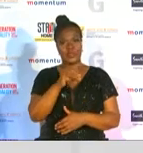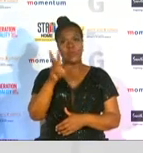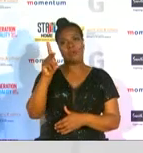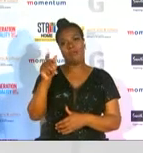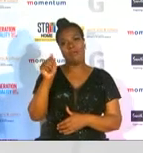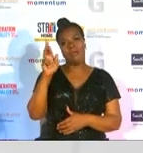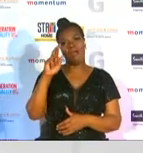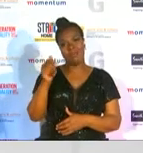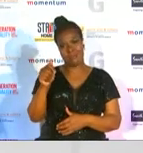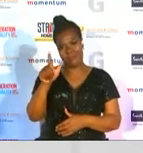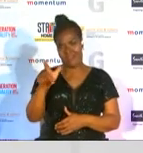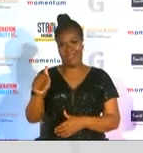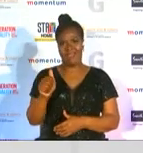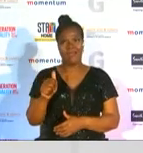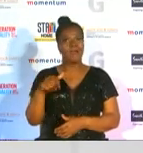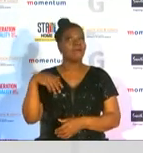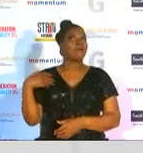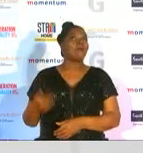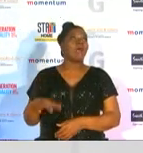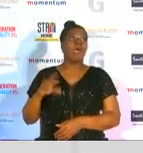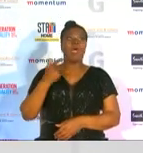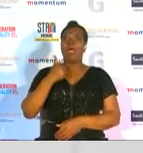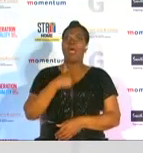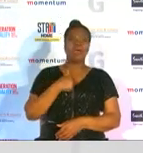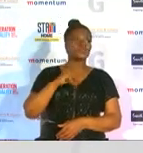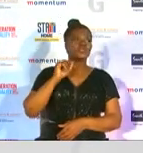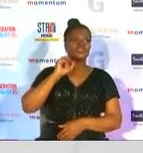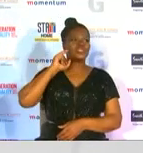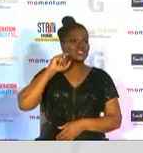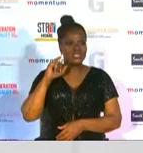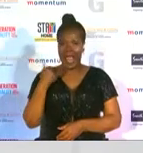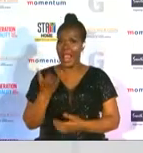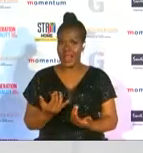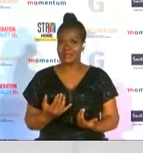so jealous because i am out here dishing at the awards and